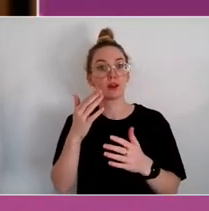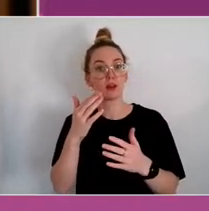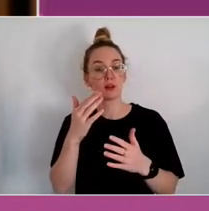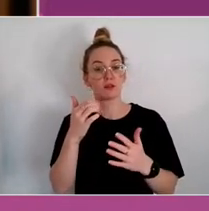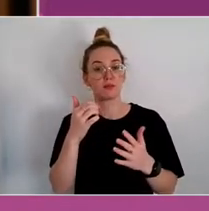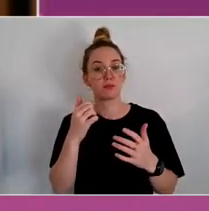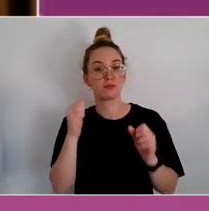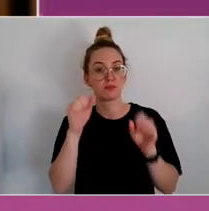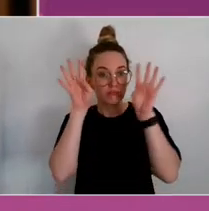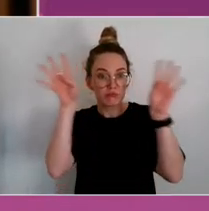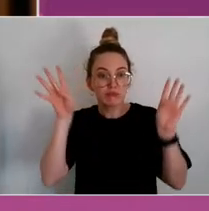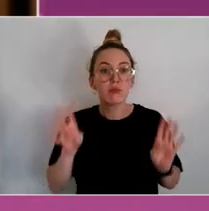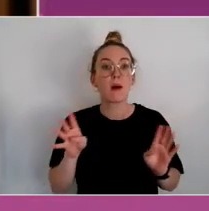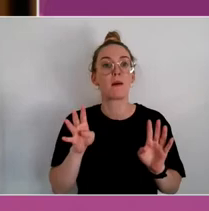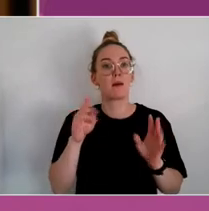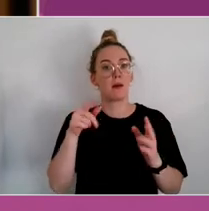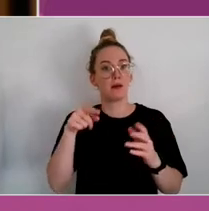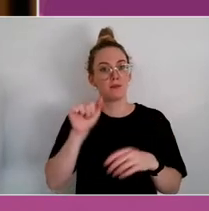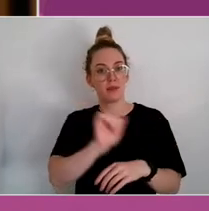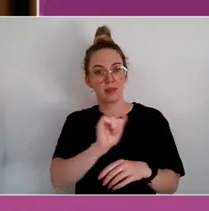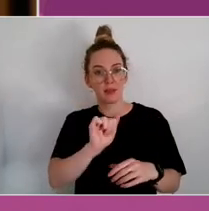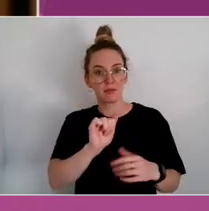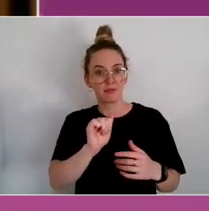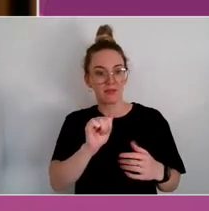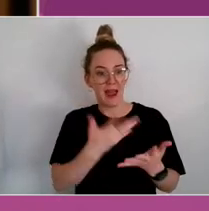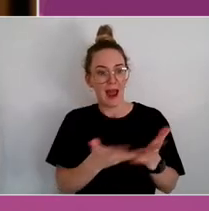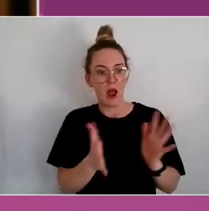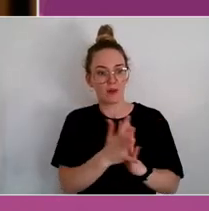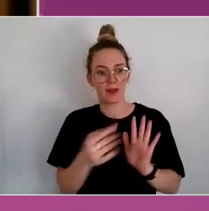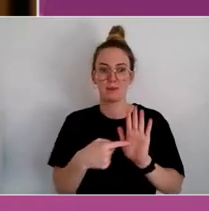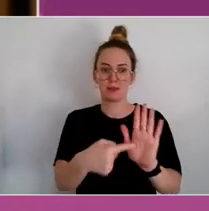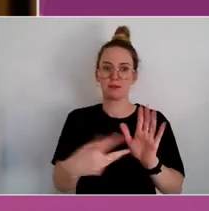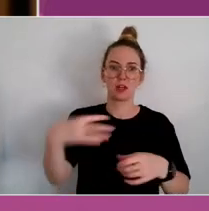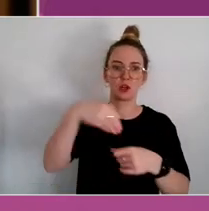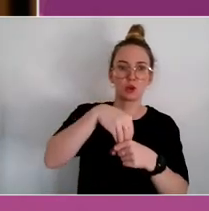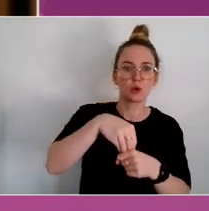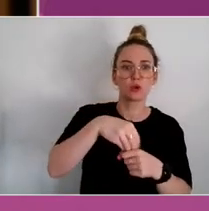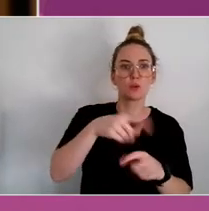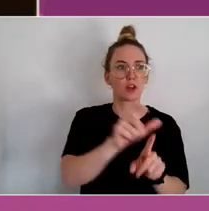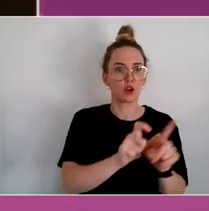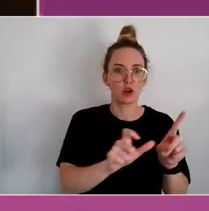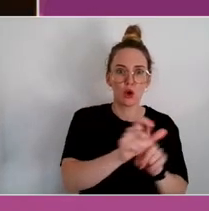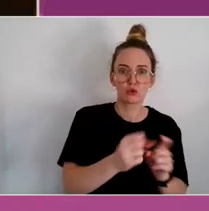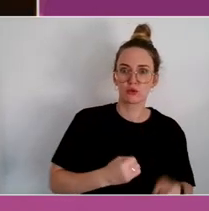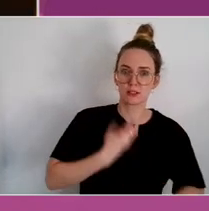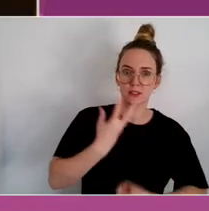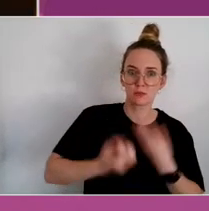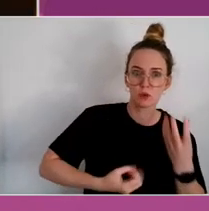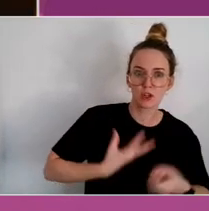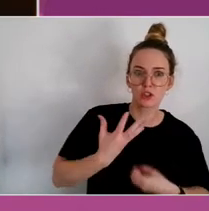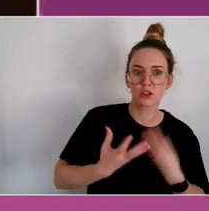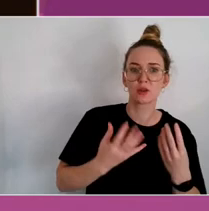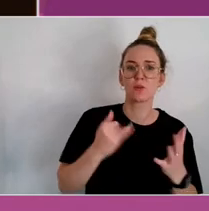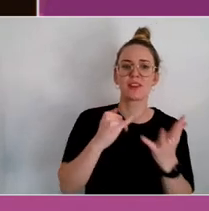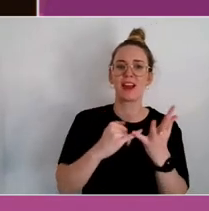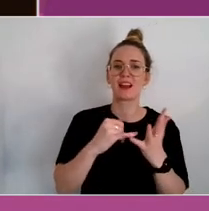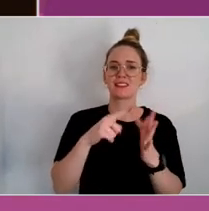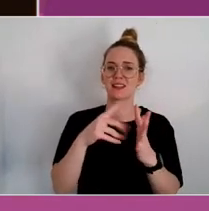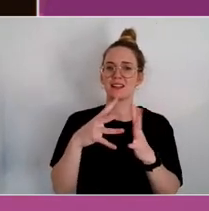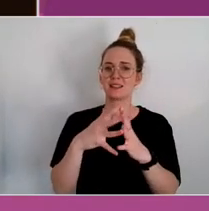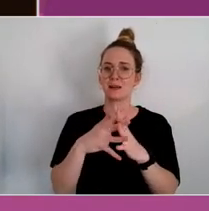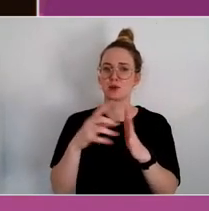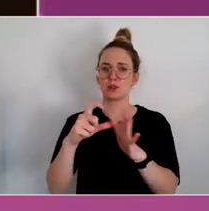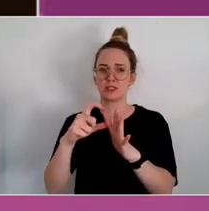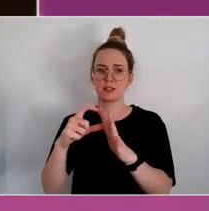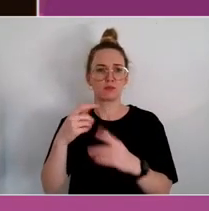artists can lead our cultural expression into programs and how are we protected from black